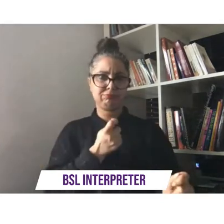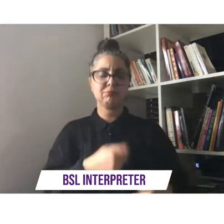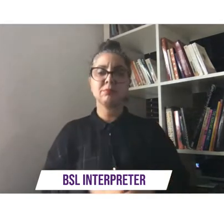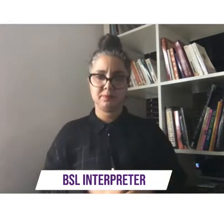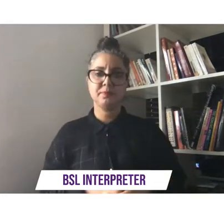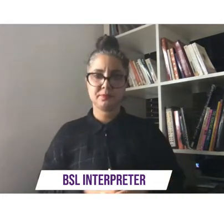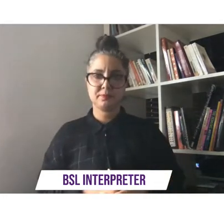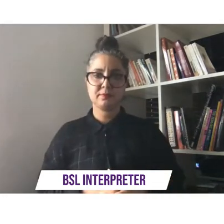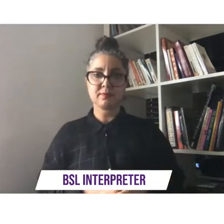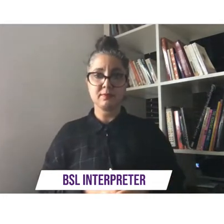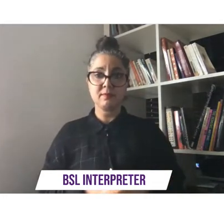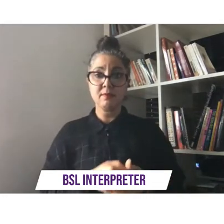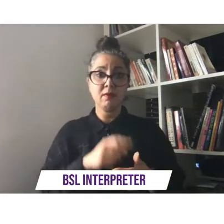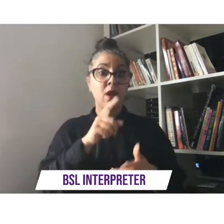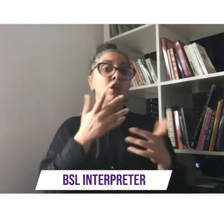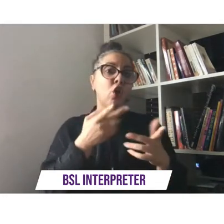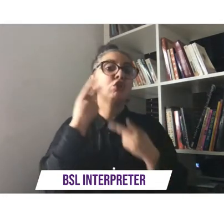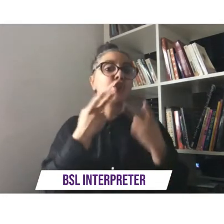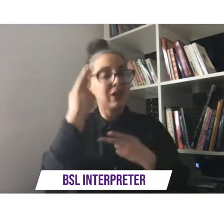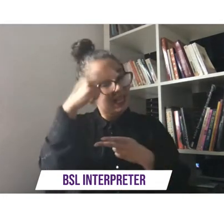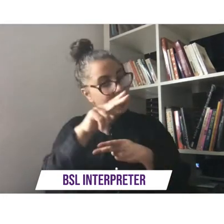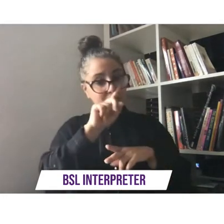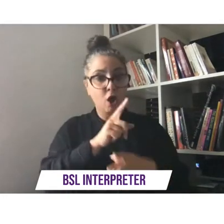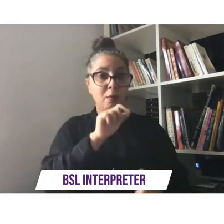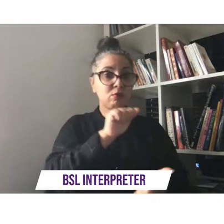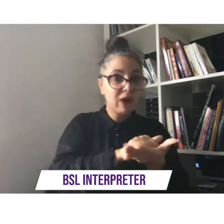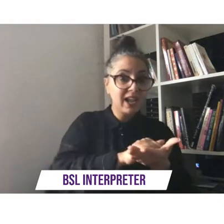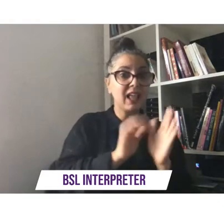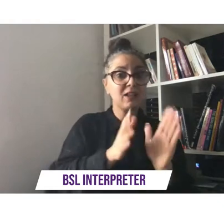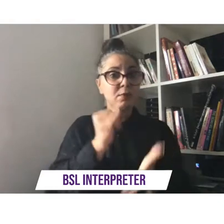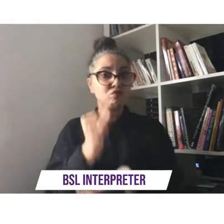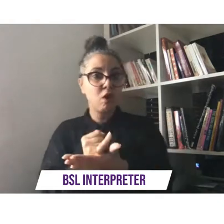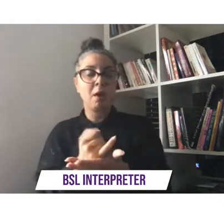if it can't be right then it must be wrong and this is my response to john kelly's original piece